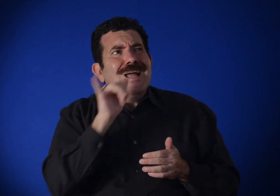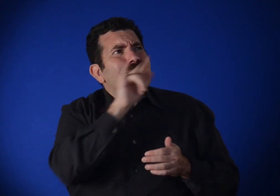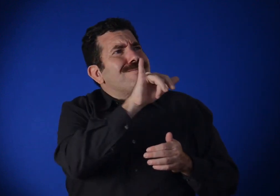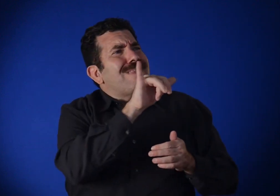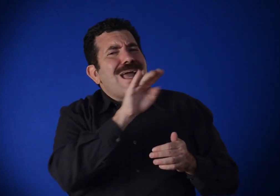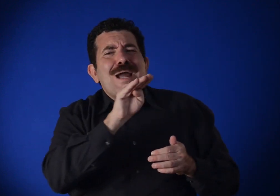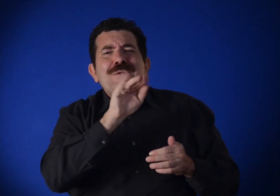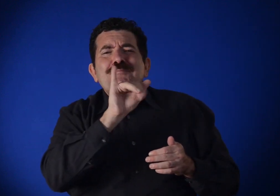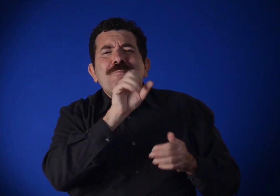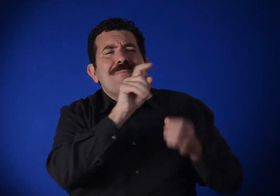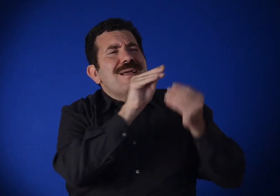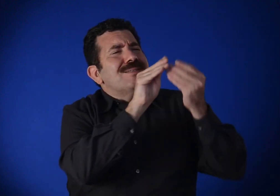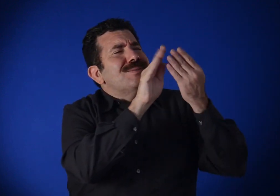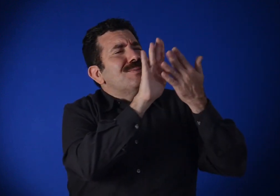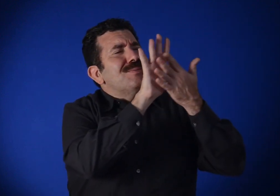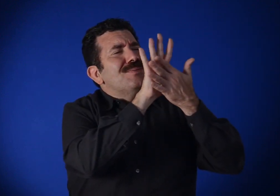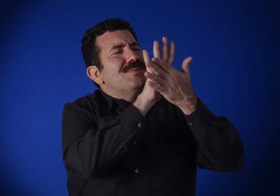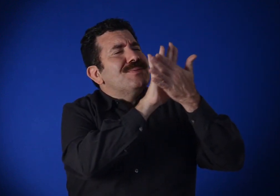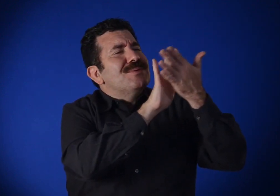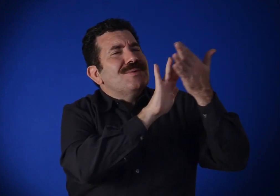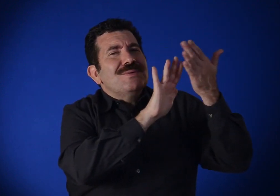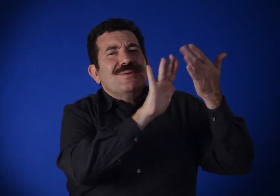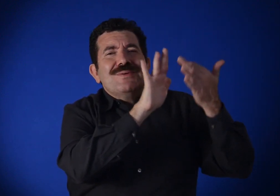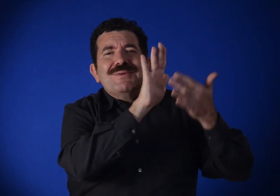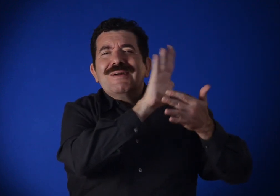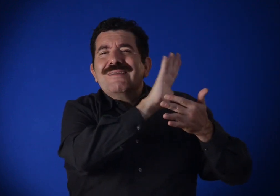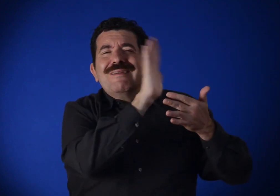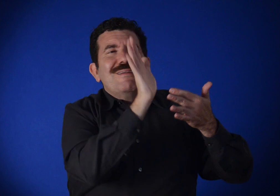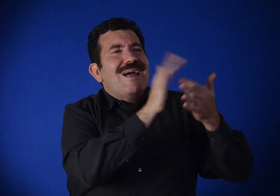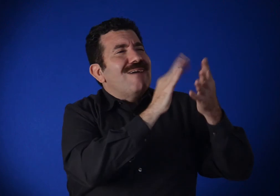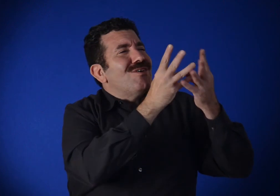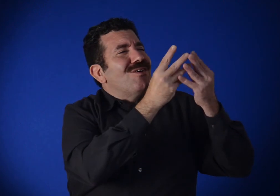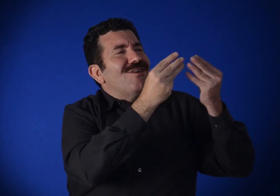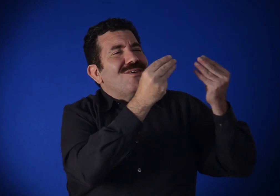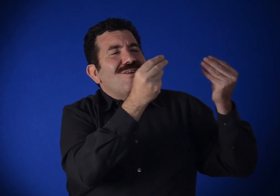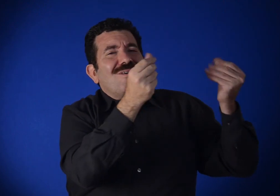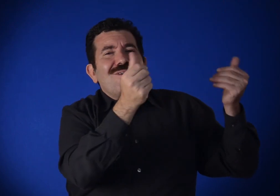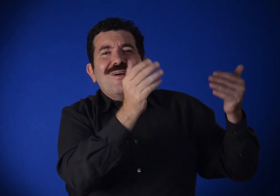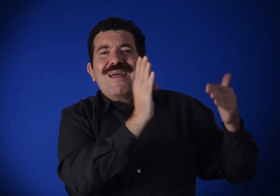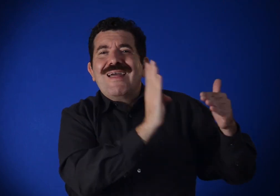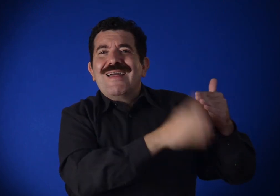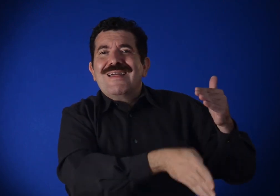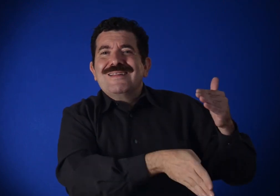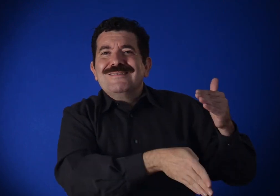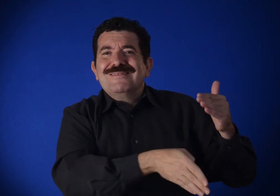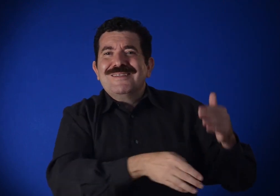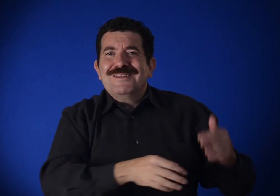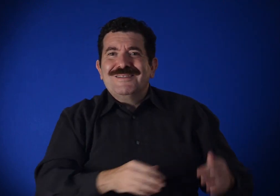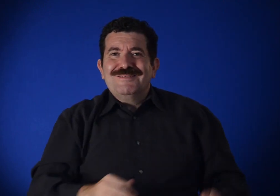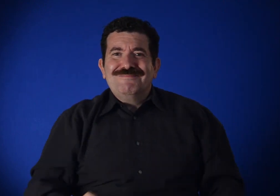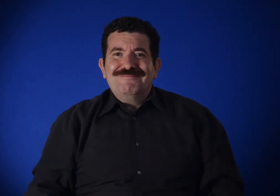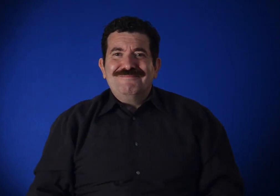It feels endless."